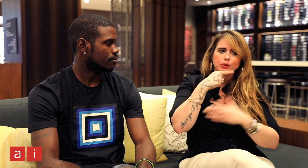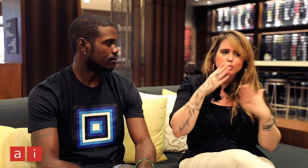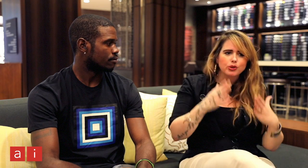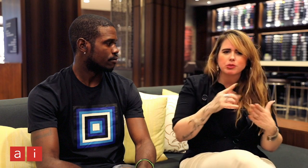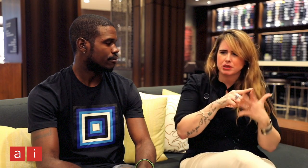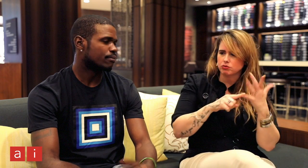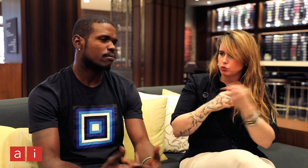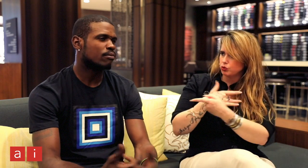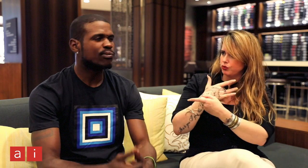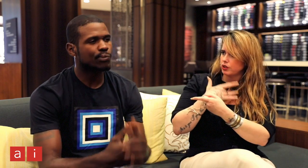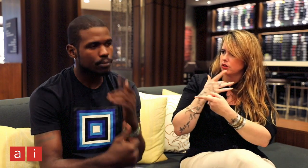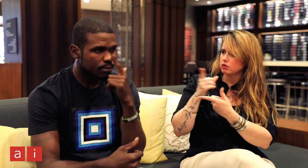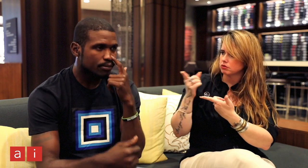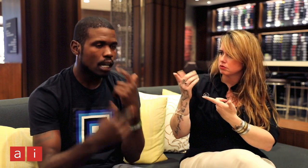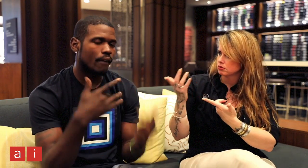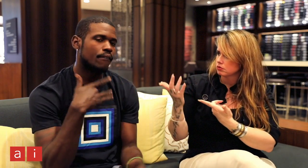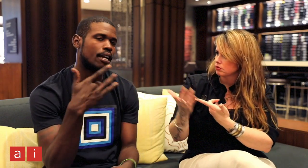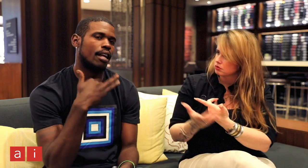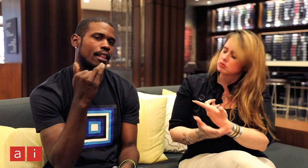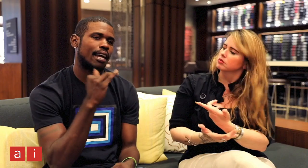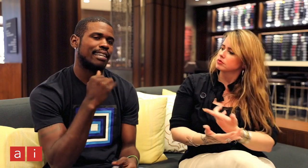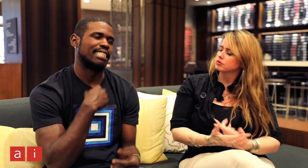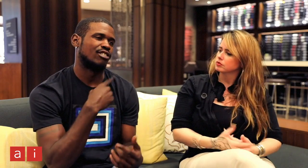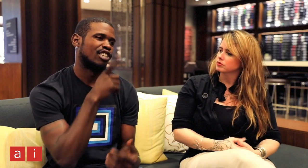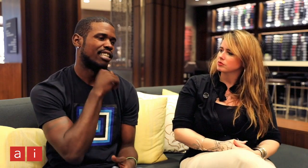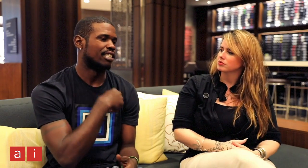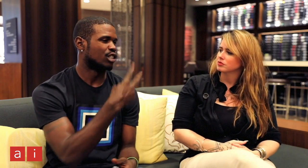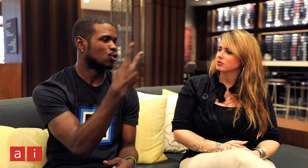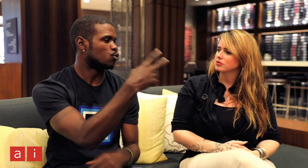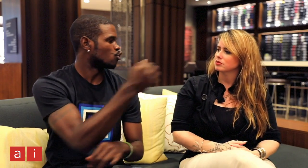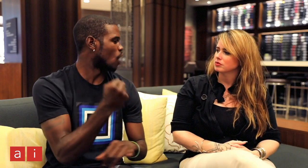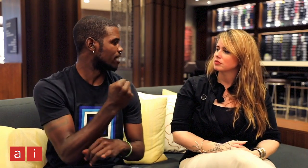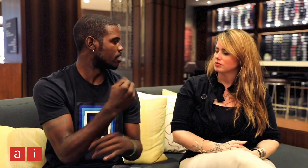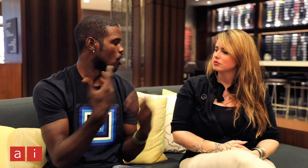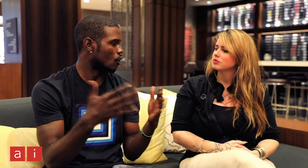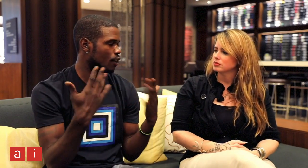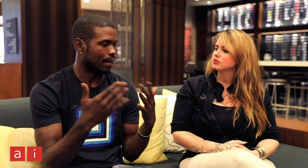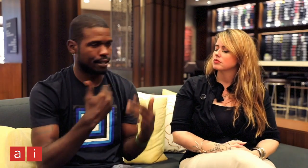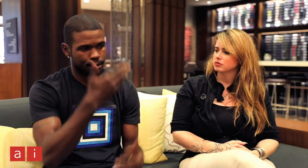hearing community, etc? I feel it's like having two strikes already